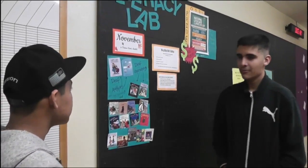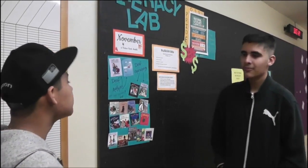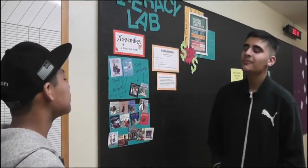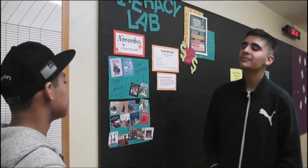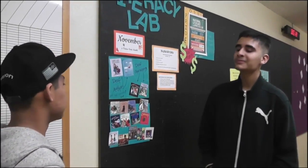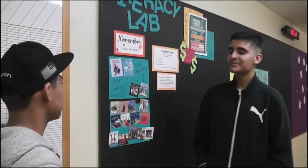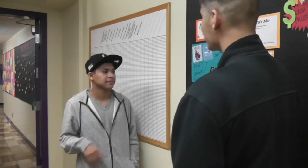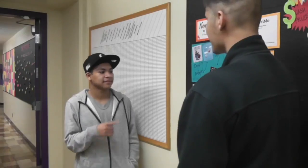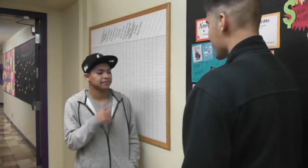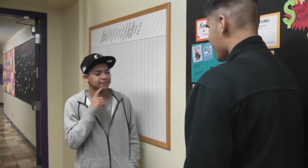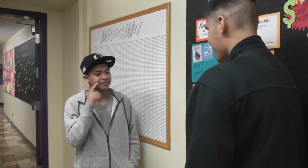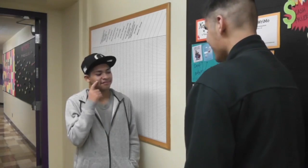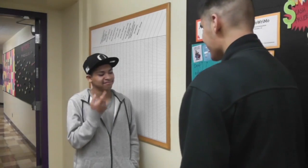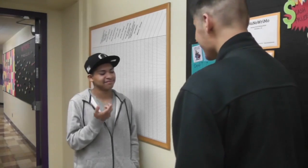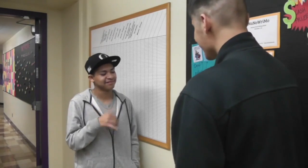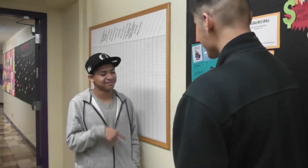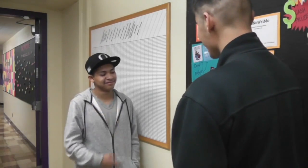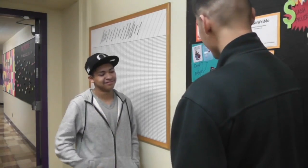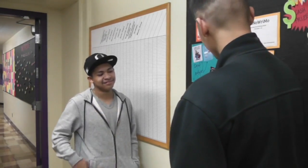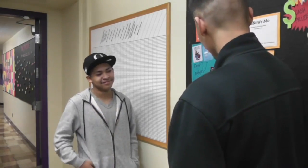Hey, wassup? El Deafo? What's that?